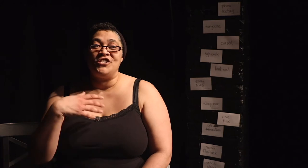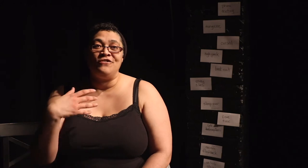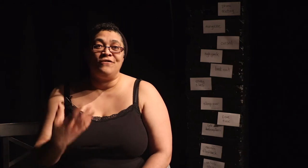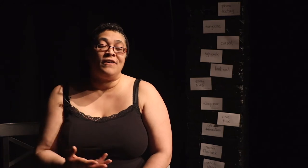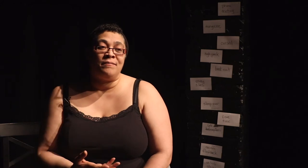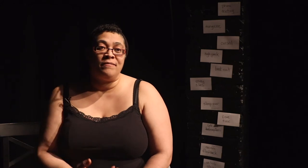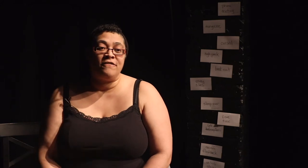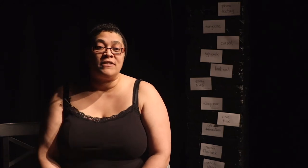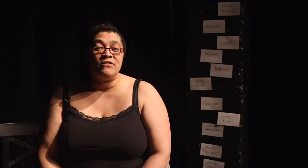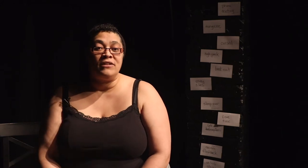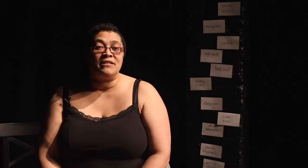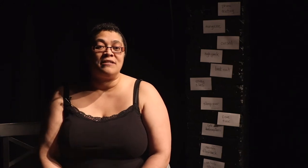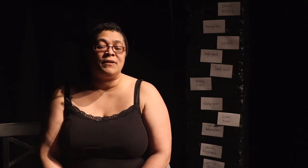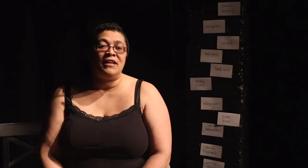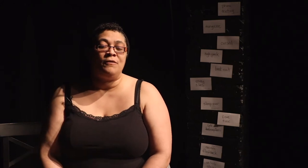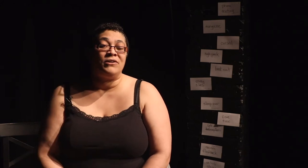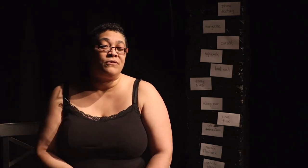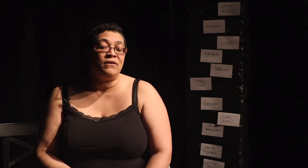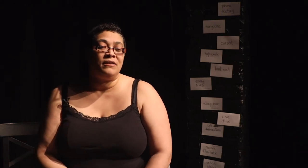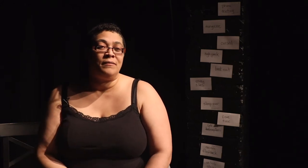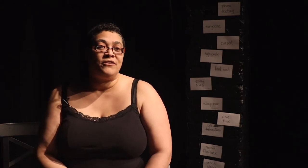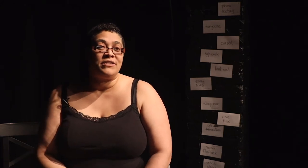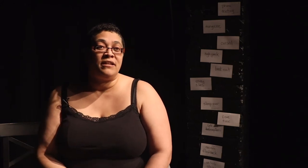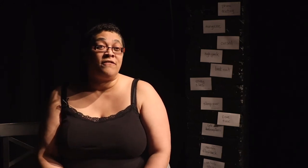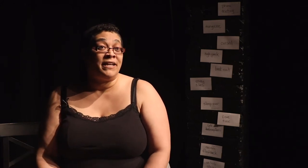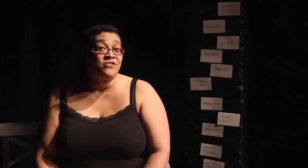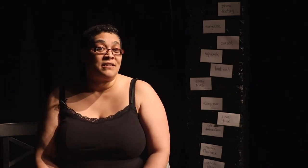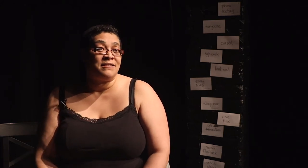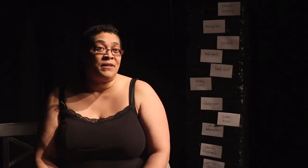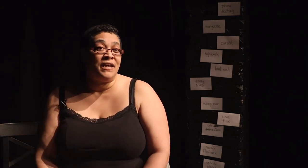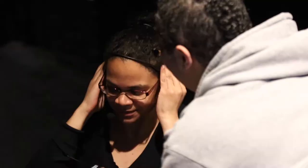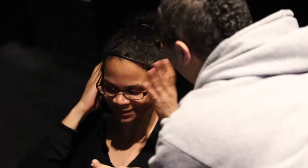to physical accessibility we're also a little bit interested in financial accessibility.